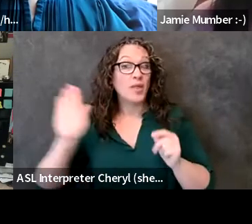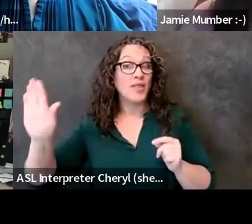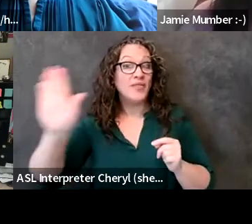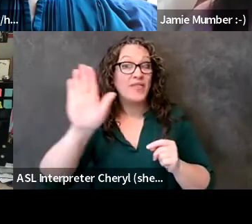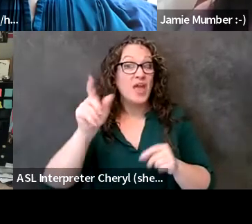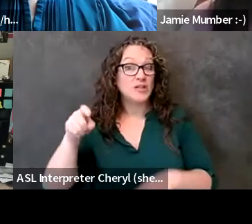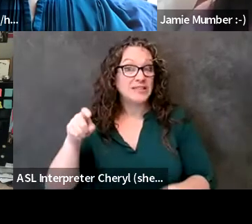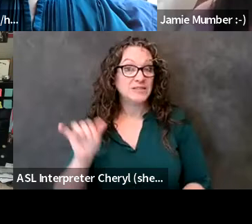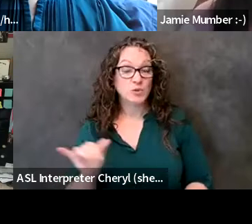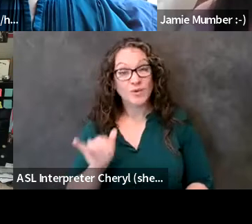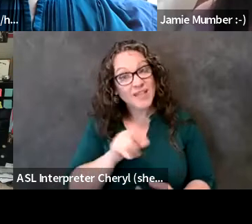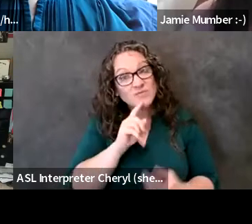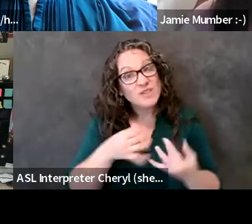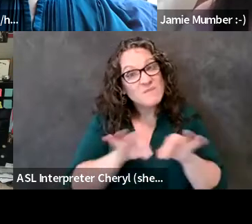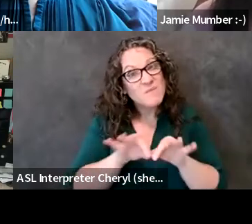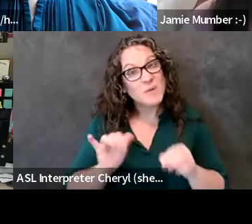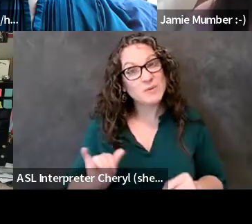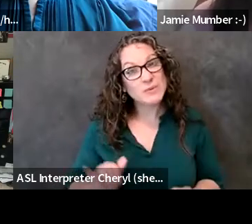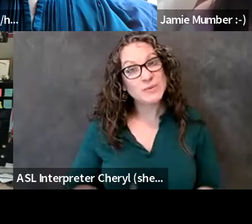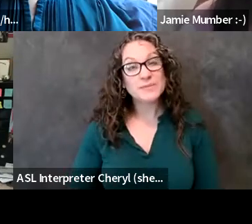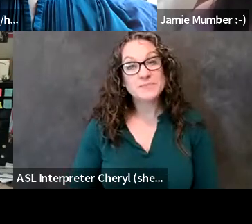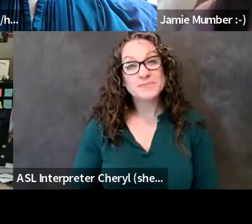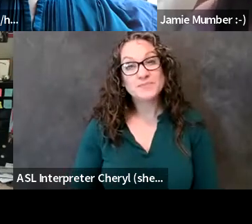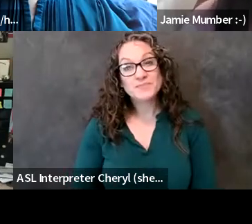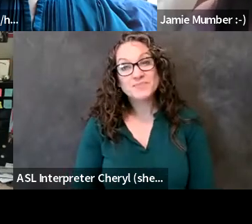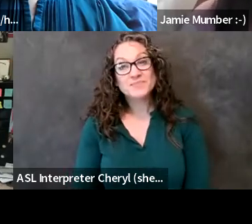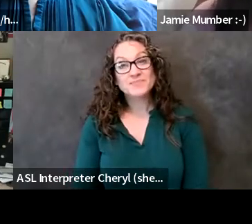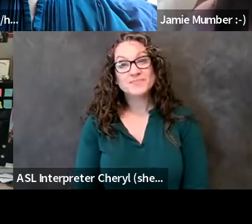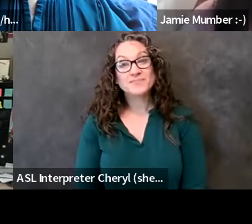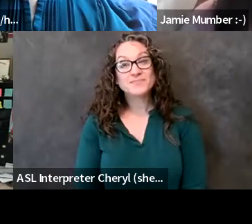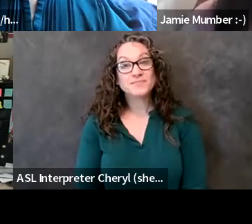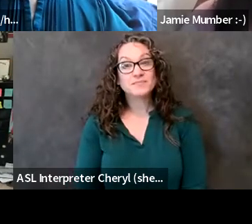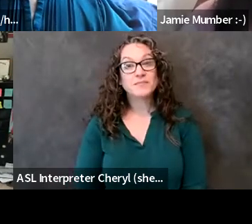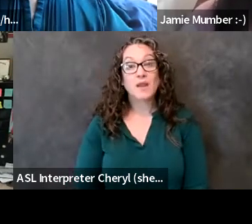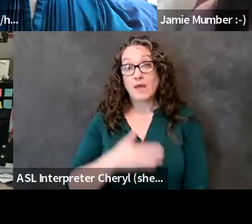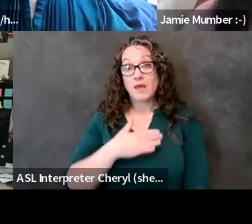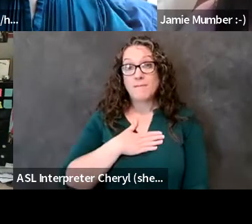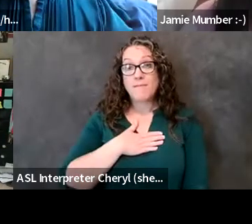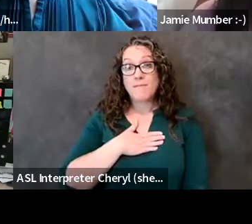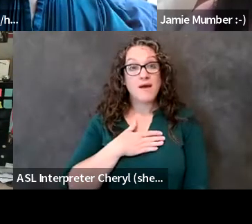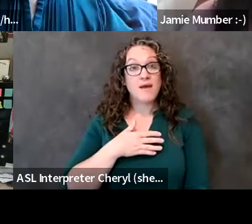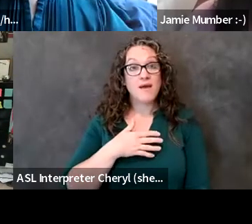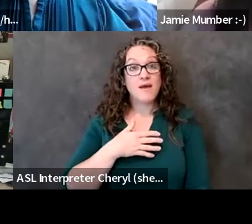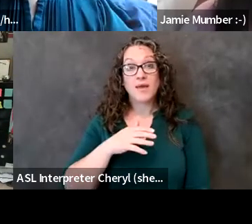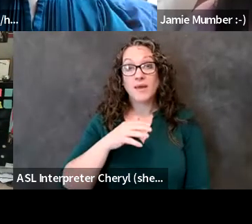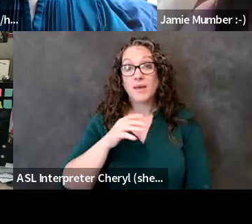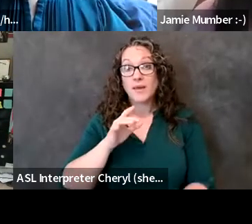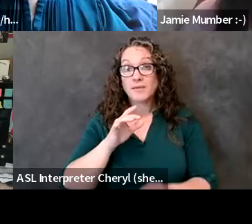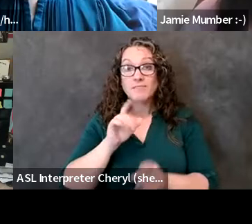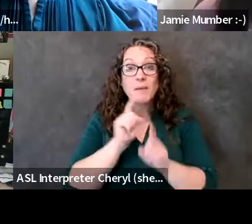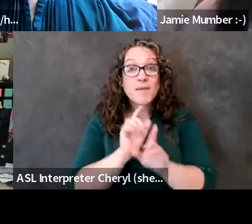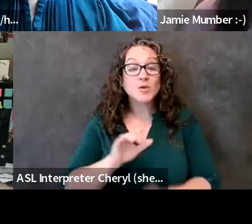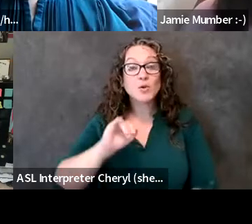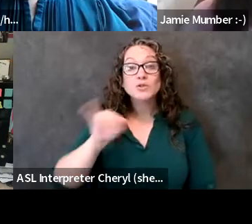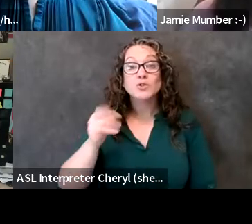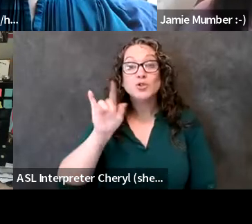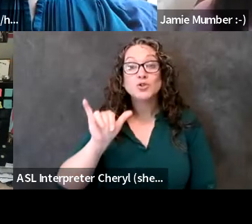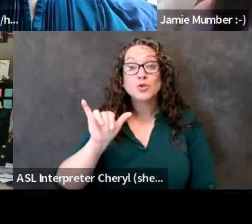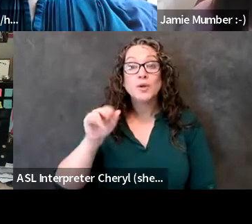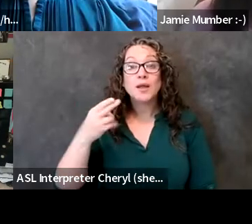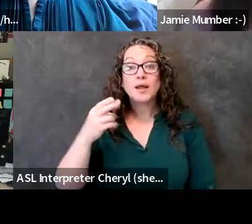important and so um you know my mentors were judy heumann justin dart ed roberts wade blank